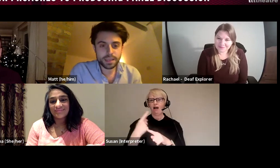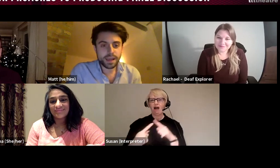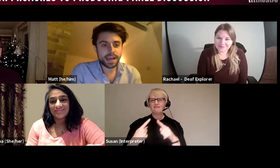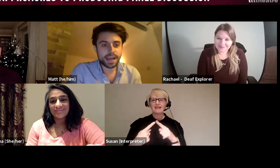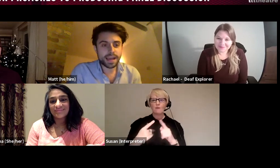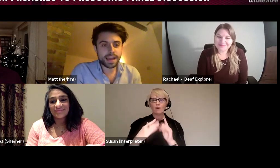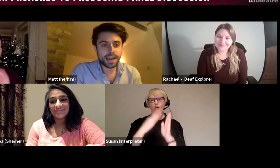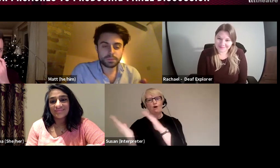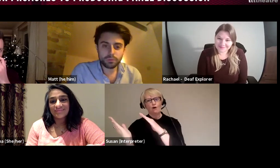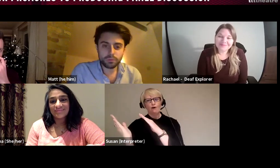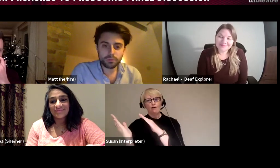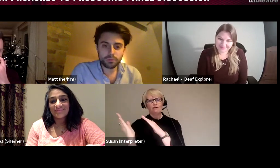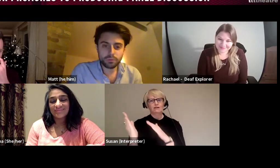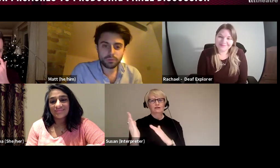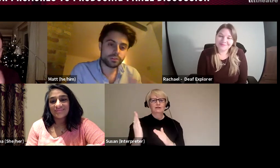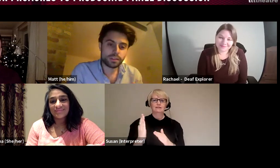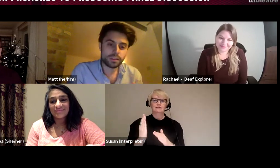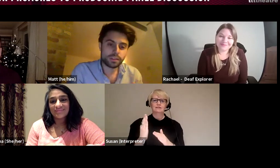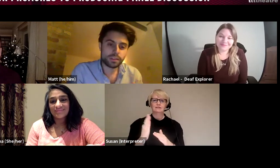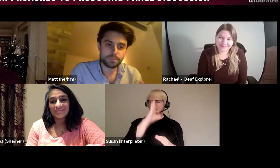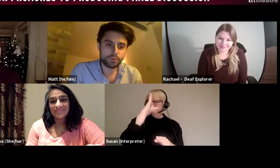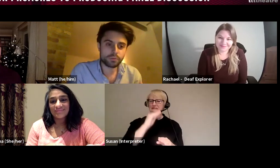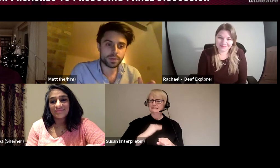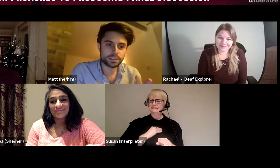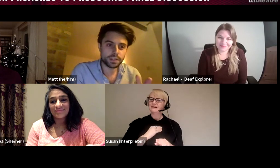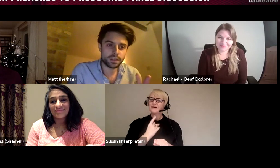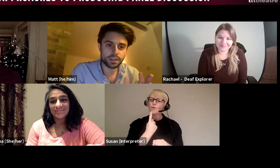and you have just been told you can't do that thing that was really important because the